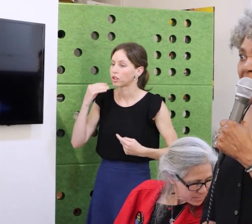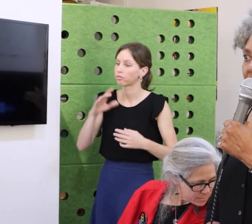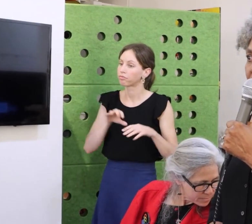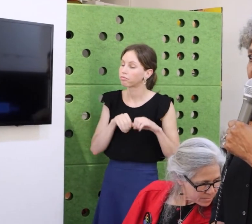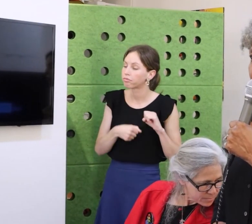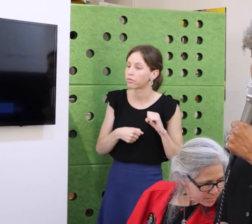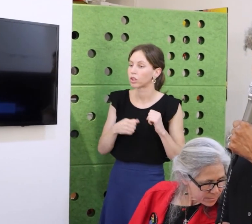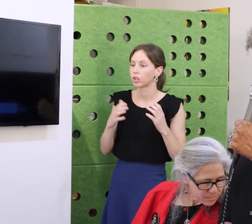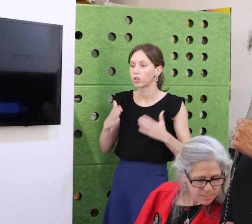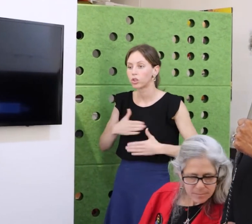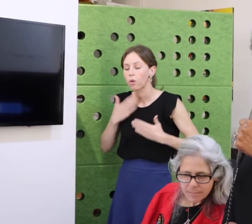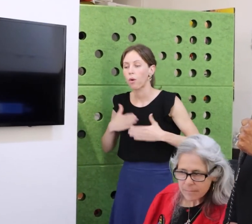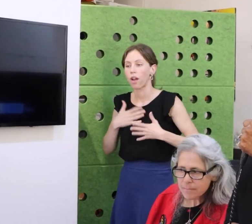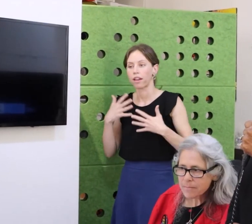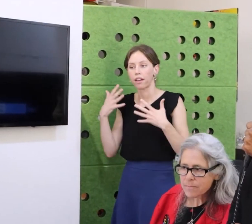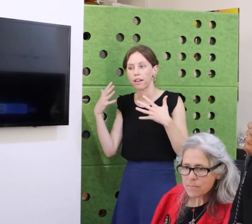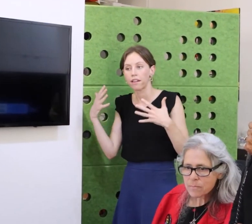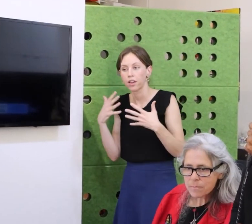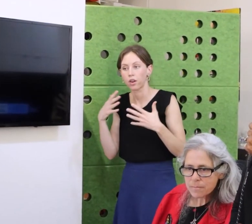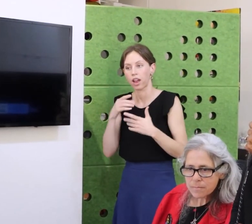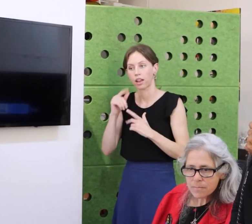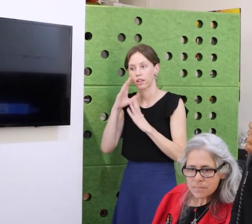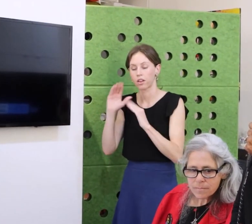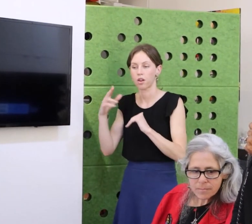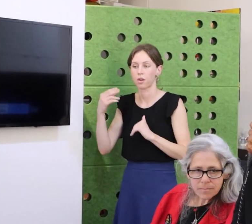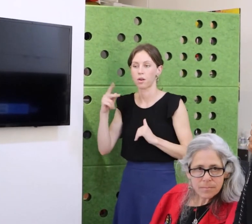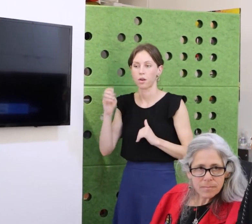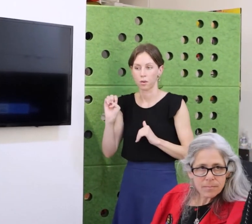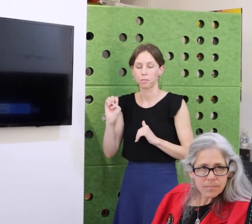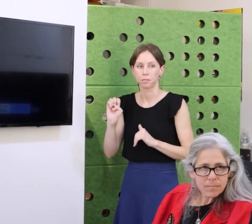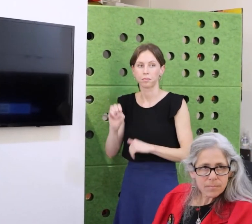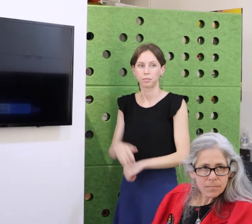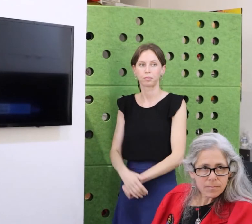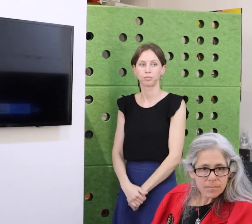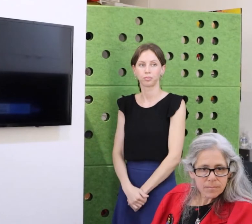We make sure that people with disability have the same